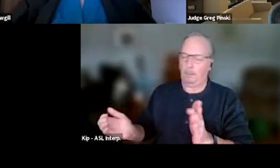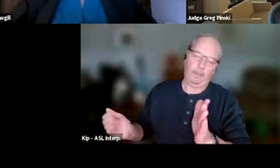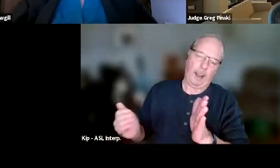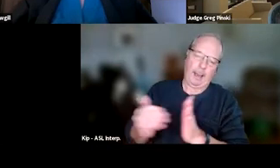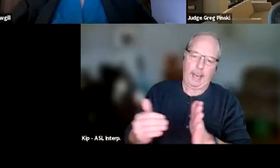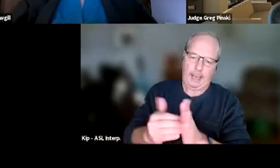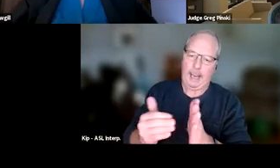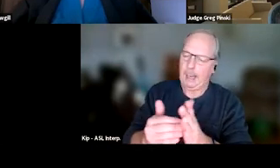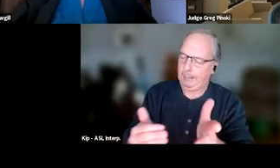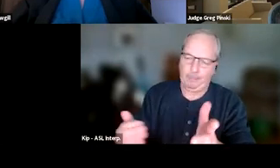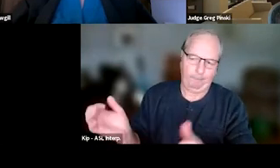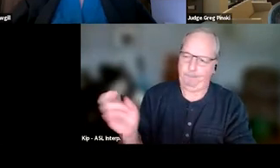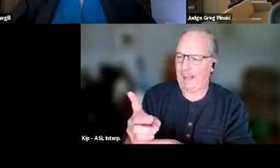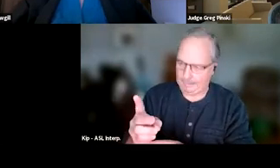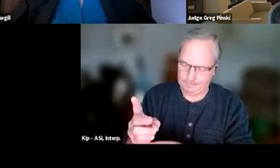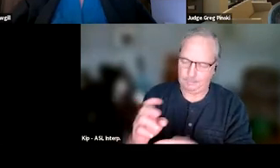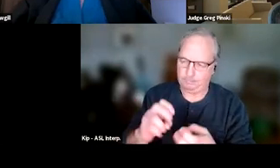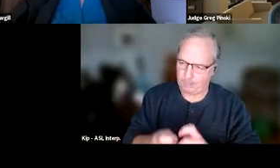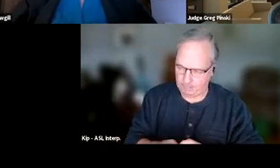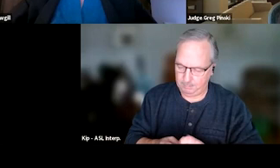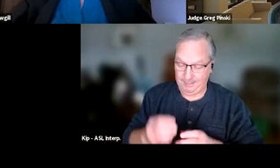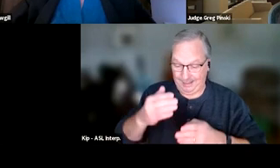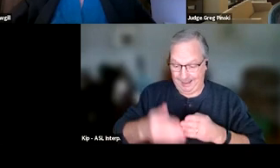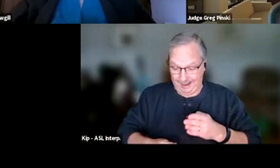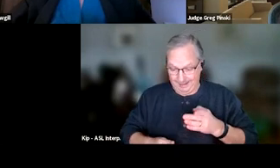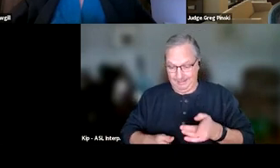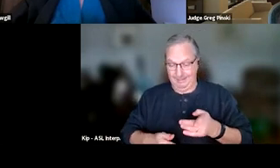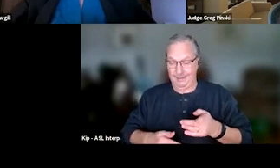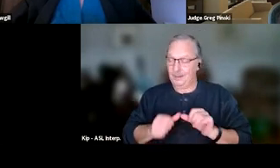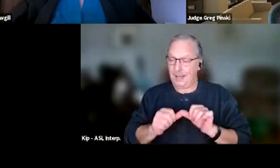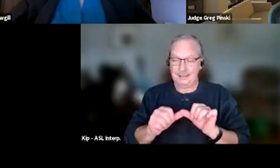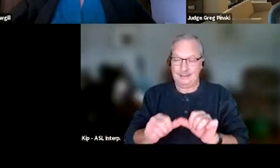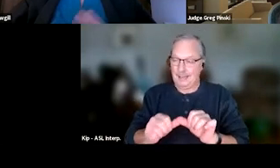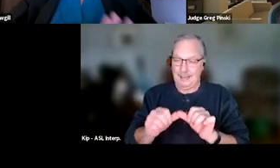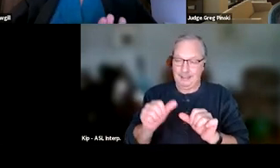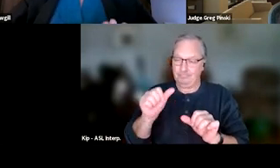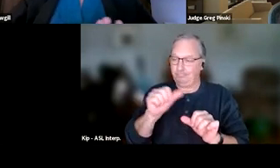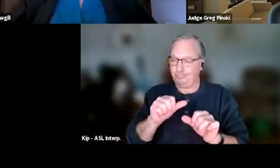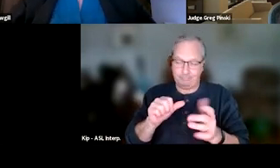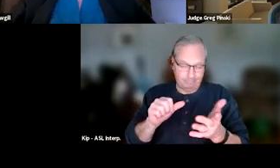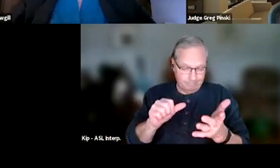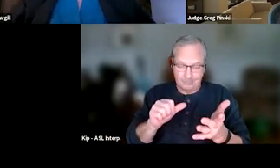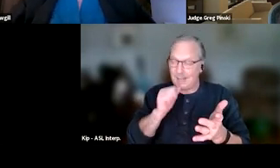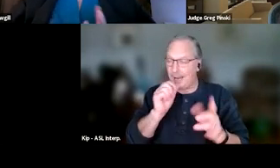and they don't need us at the end. They're not staying sober or they're not attending support groups or whatever because we're making them,